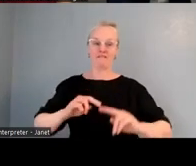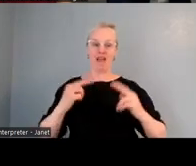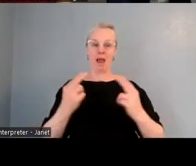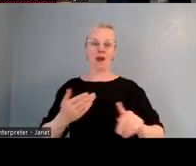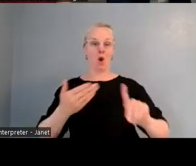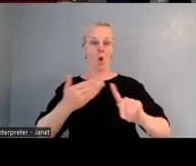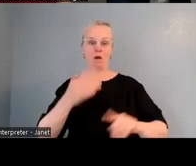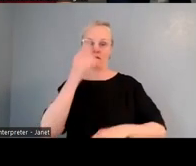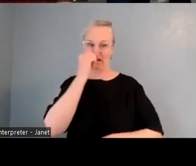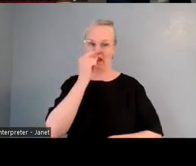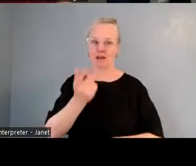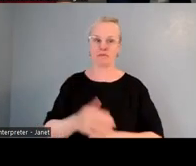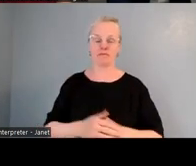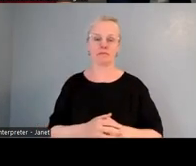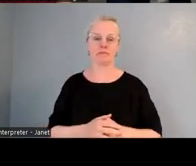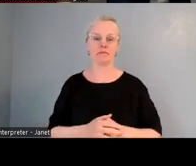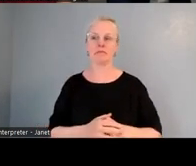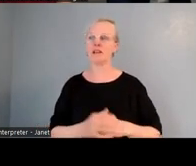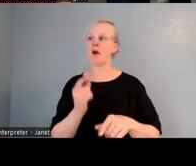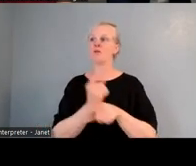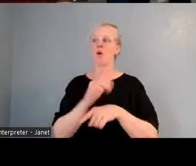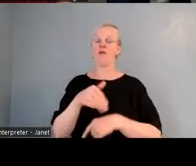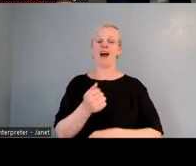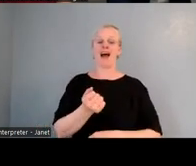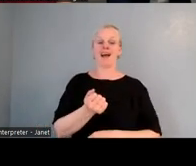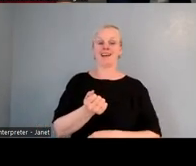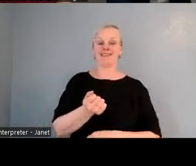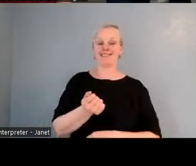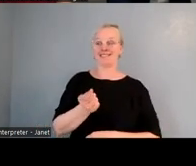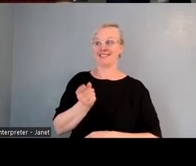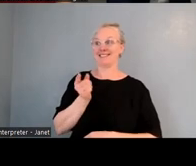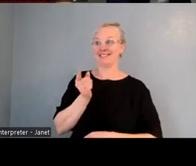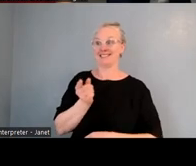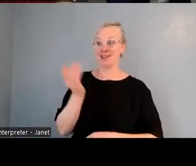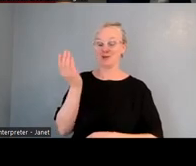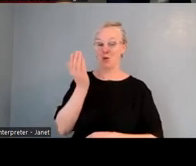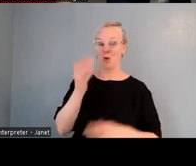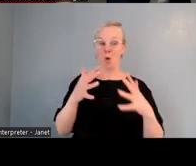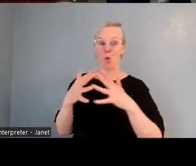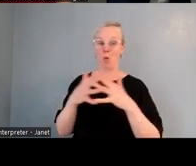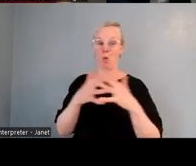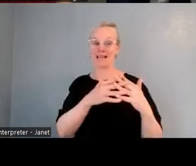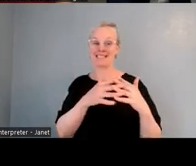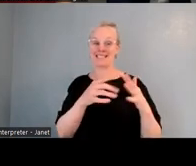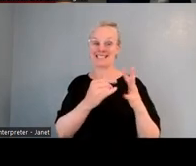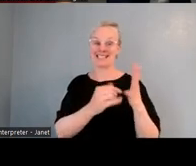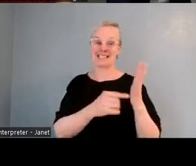I'll talk about ngā uri o ngā iwi at Te Rehu and Westmere, because that's where all my tamariki went.